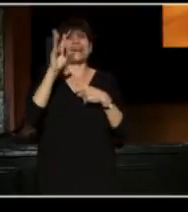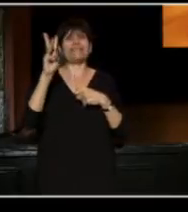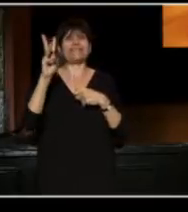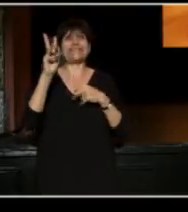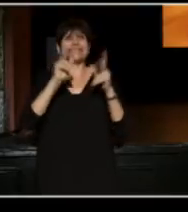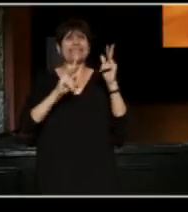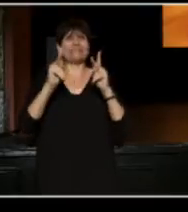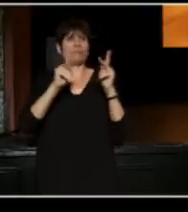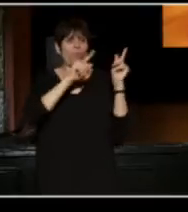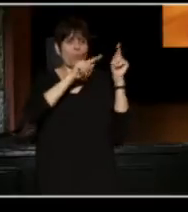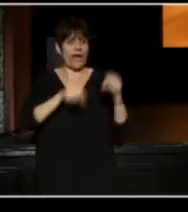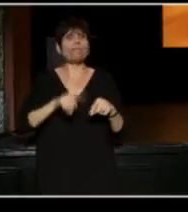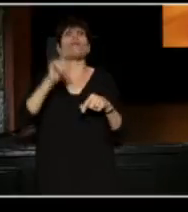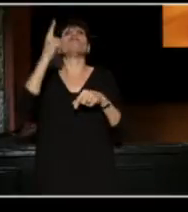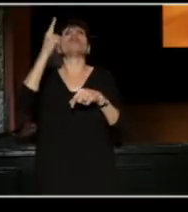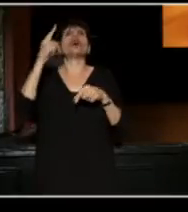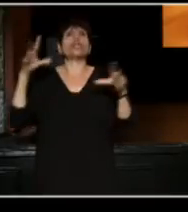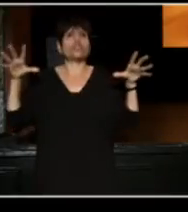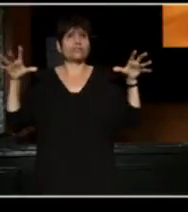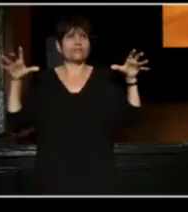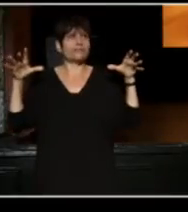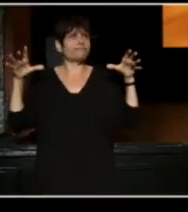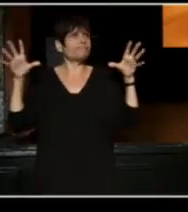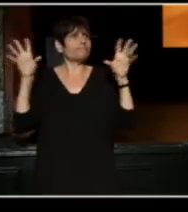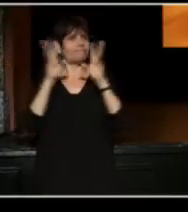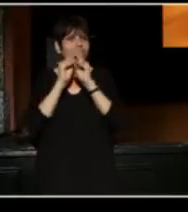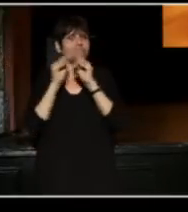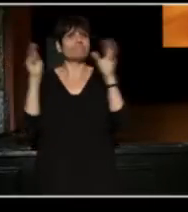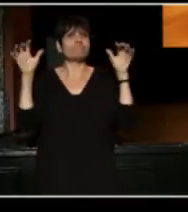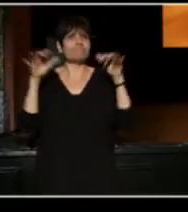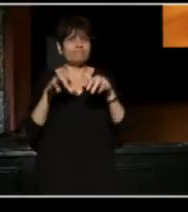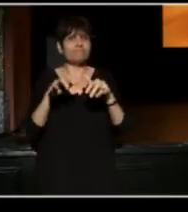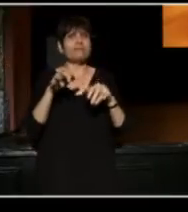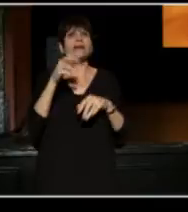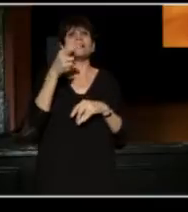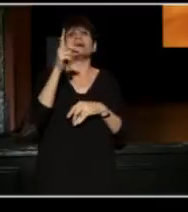you've heard of earlier, to the stage, David Hawkinson and Woody King.